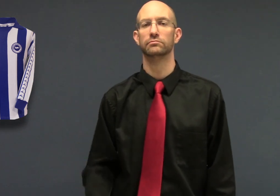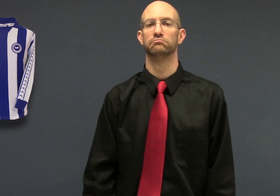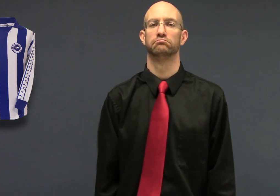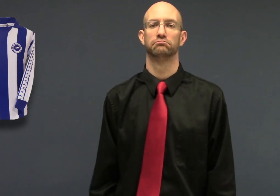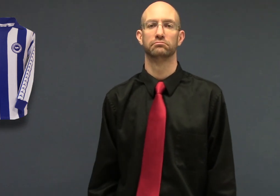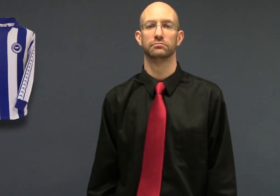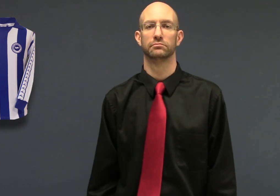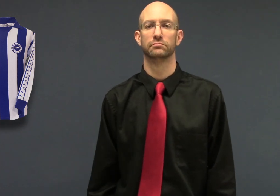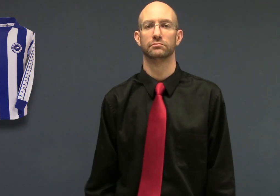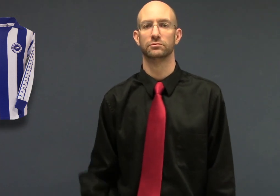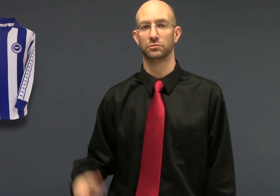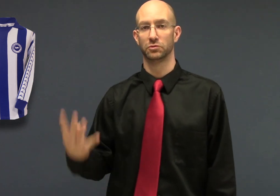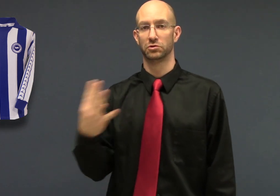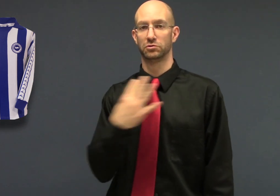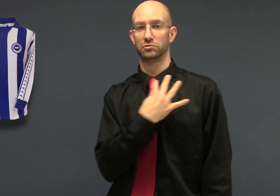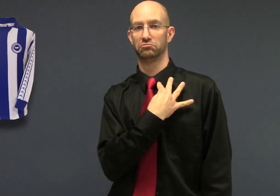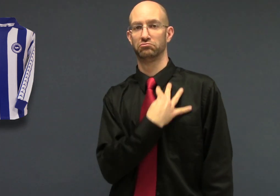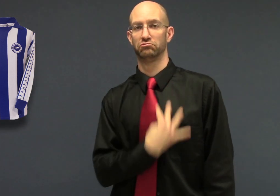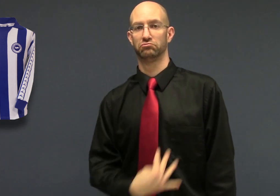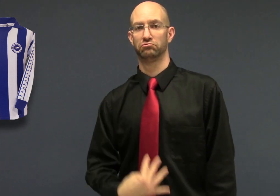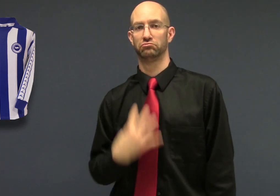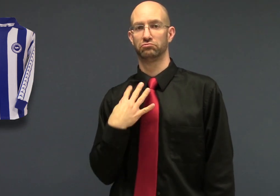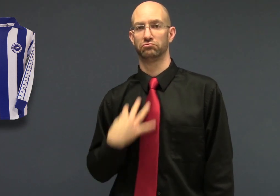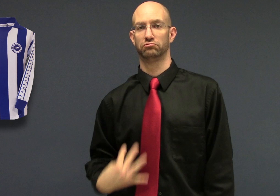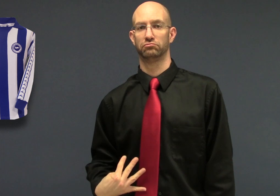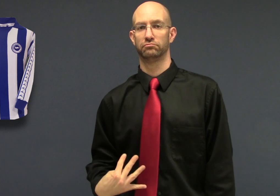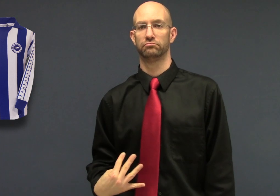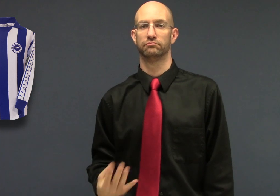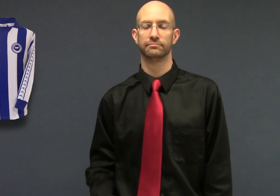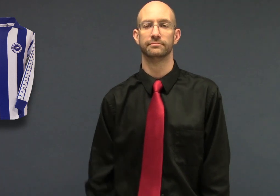If you are describing a shirt, sign the stripes on your body as if you were wearing the shirt.